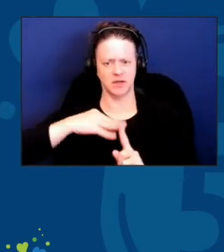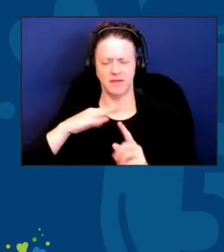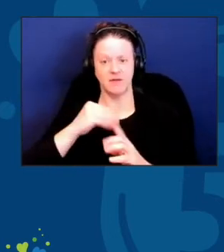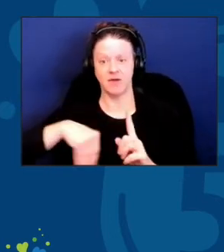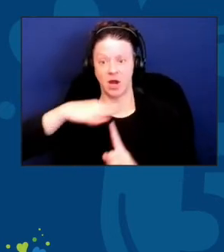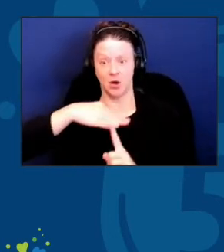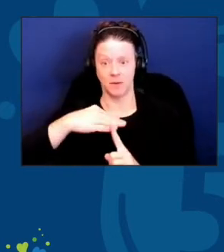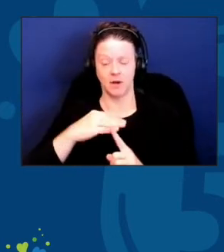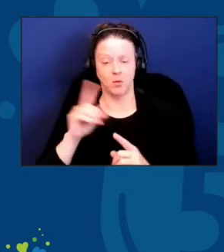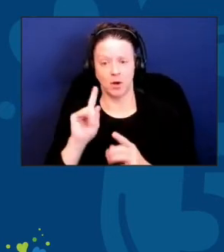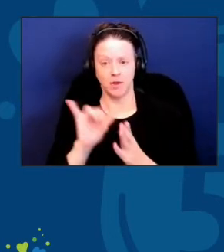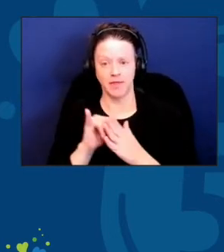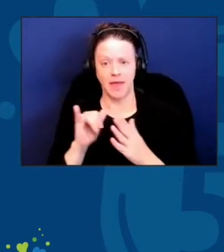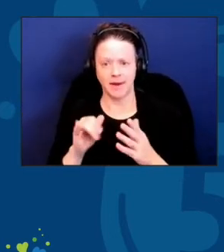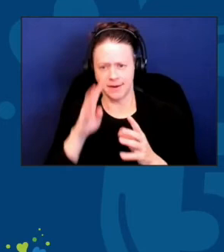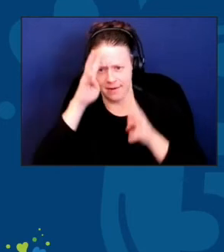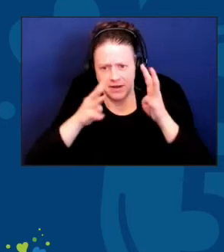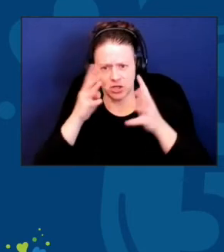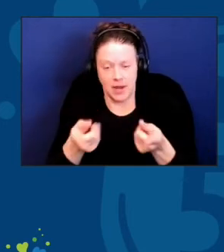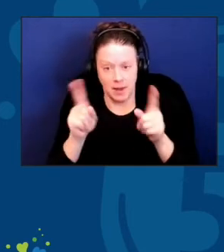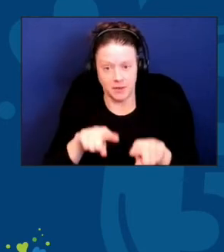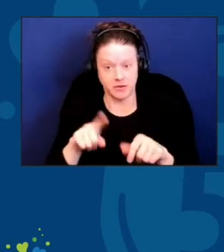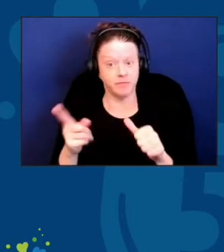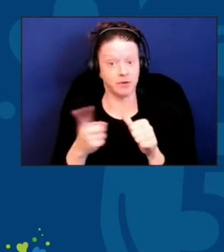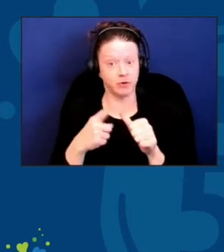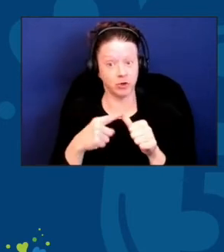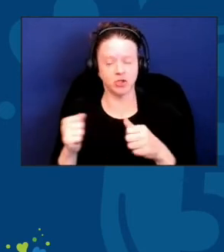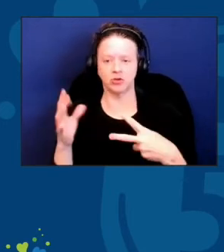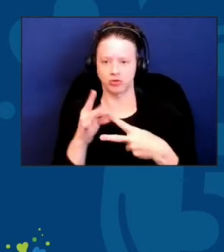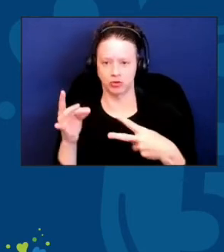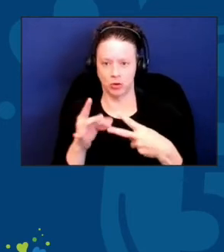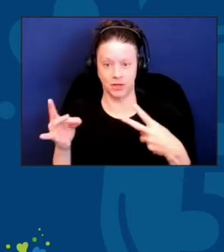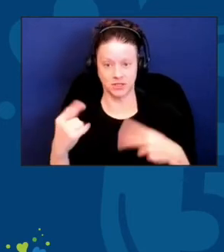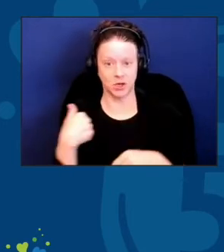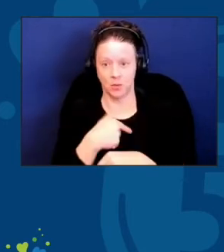We recognize that we need to meet people in communities where they want to be met.